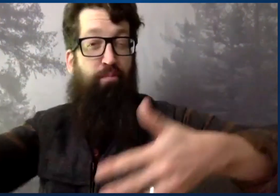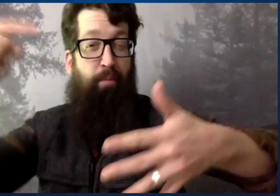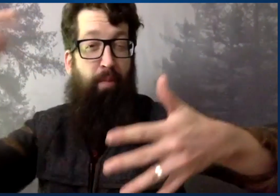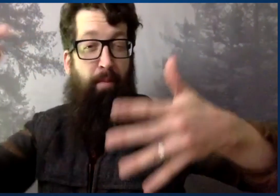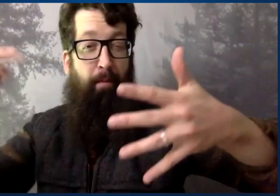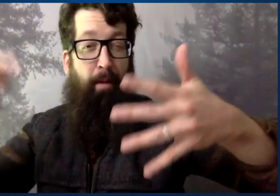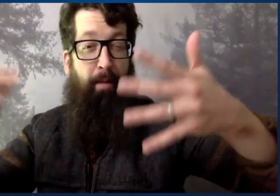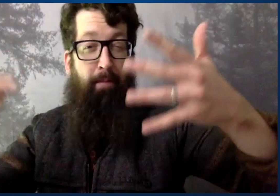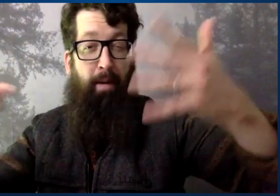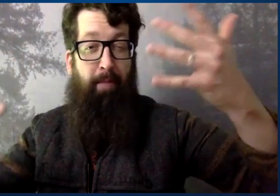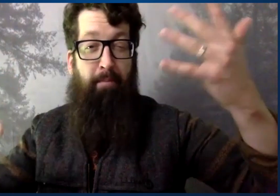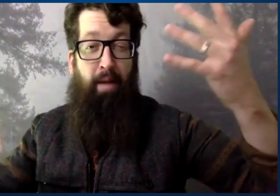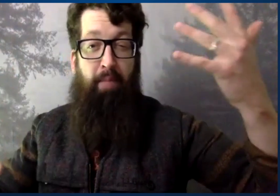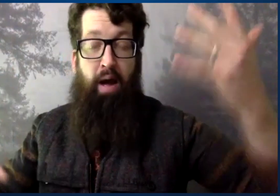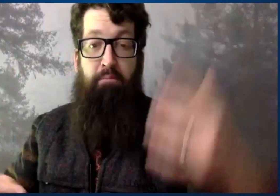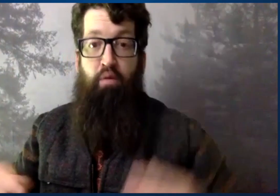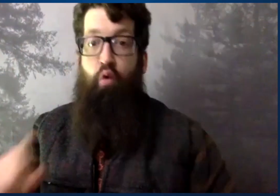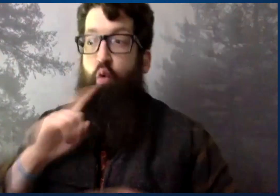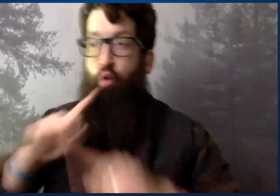So all of these types of engines,